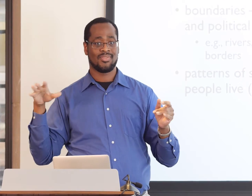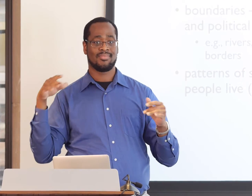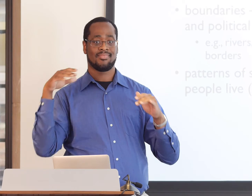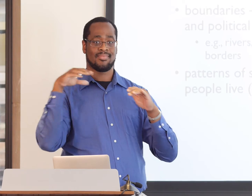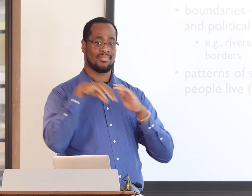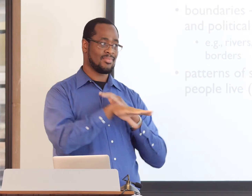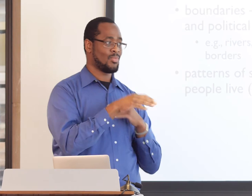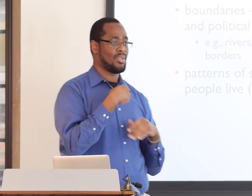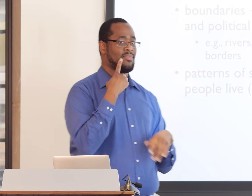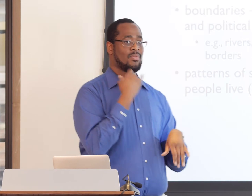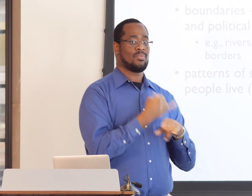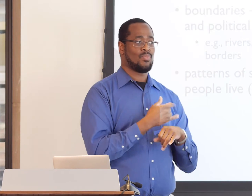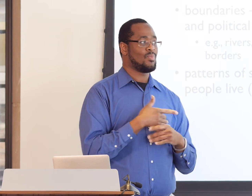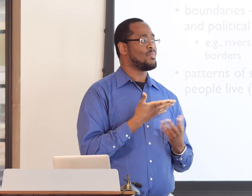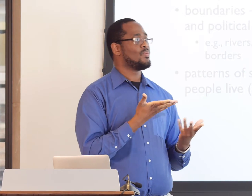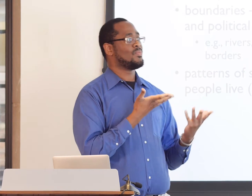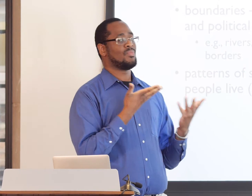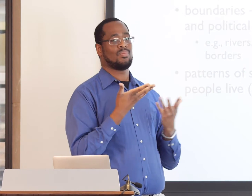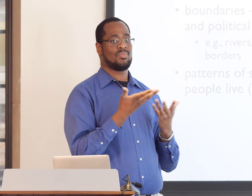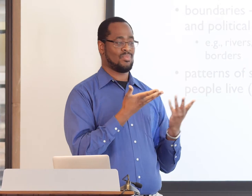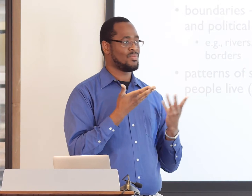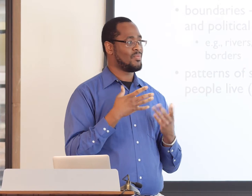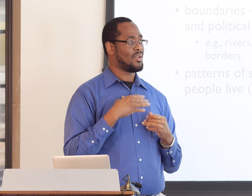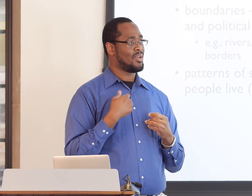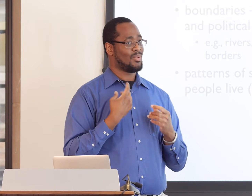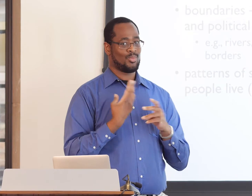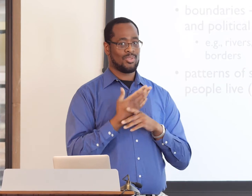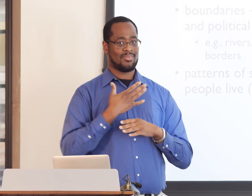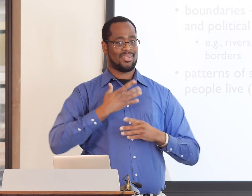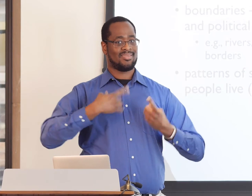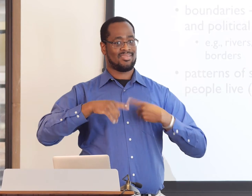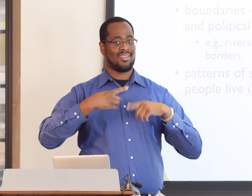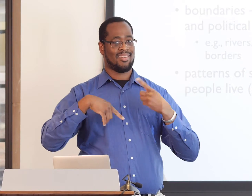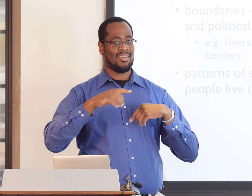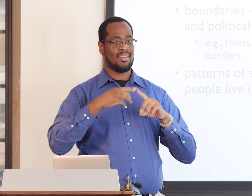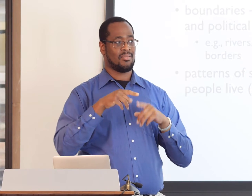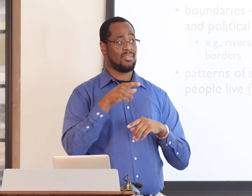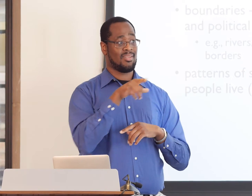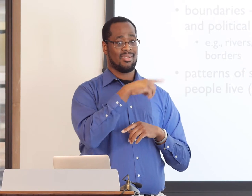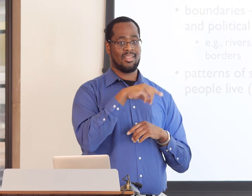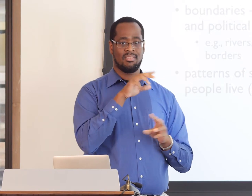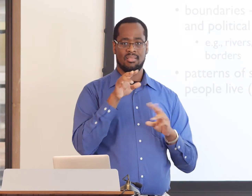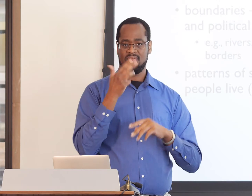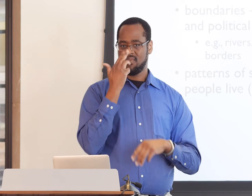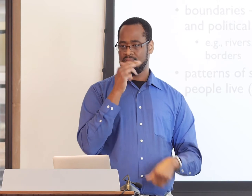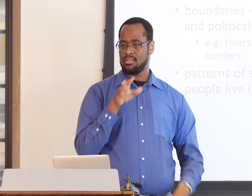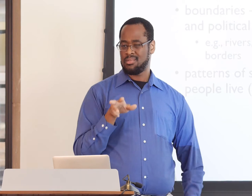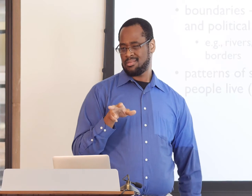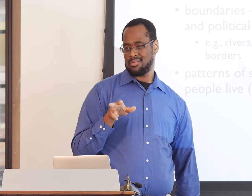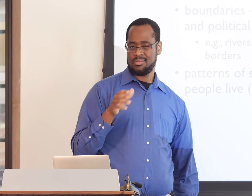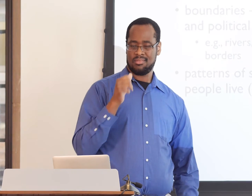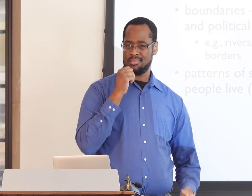to attend schools with the White Deaf children. A lot of people have reported being